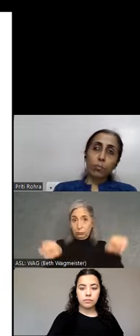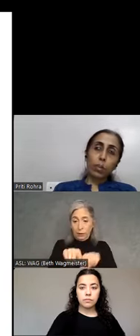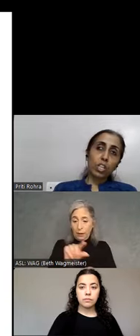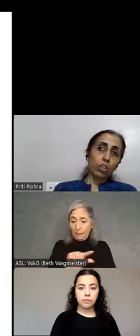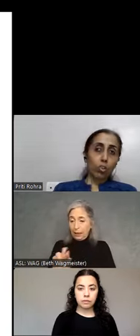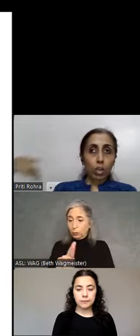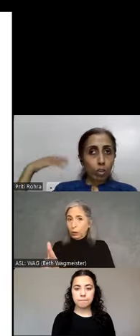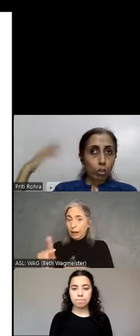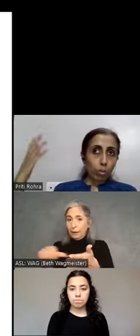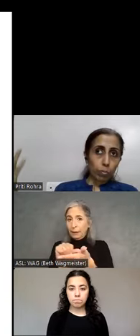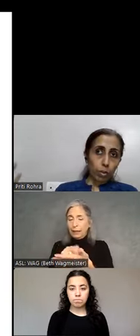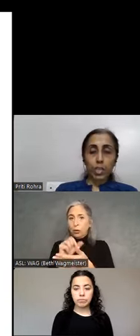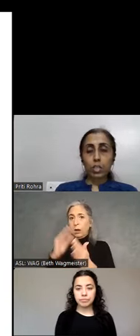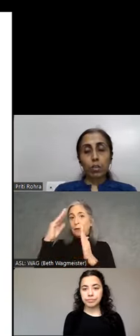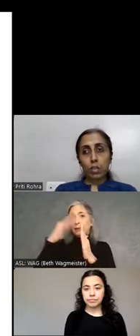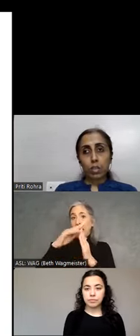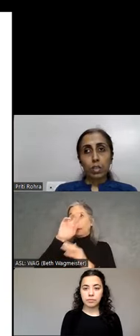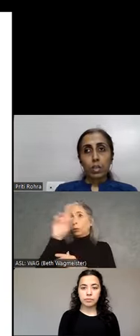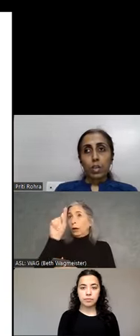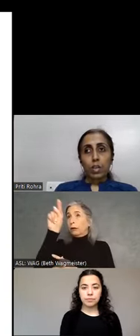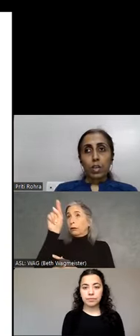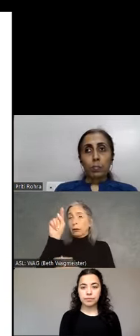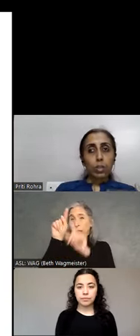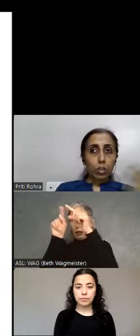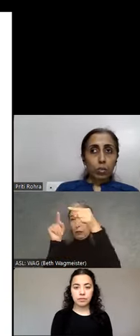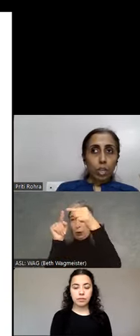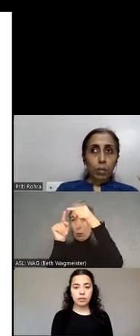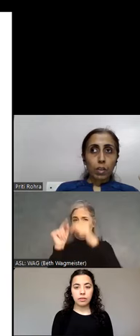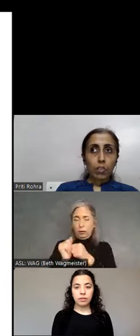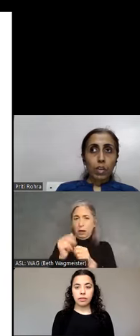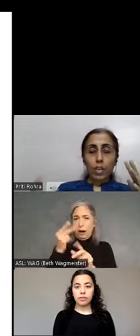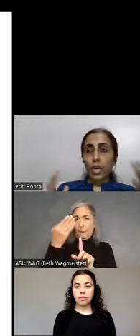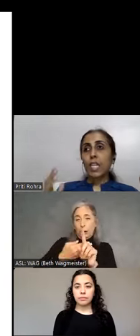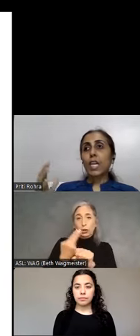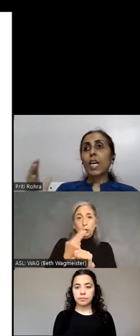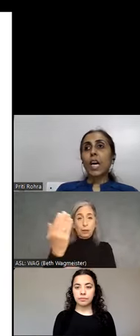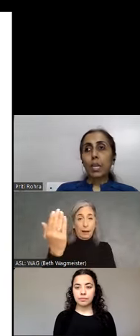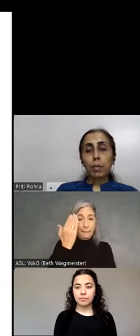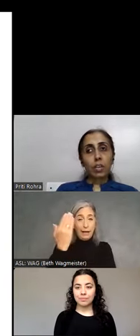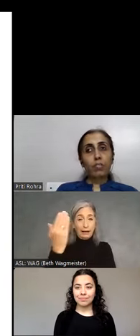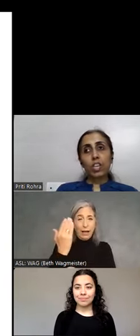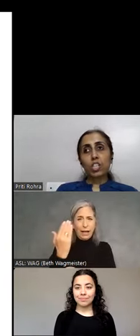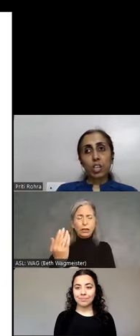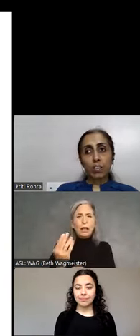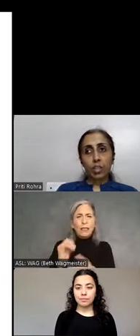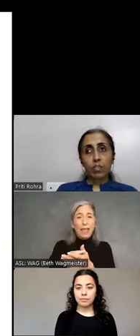the page or at the top right corner. A person using a magnifier at high magnification level